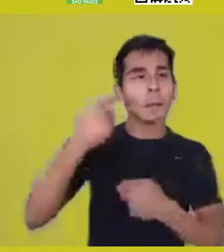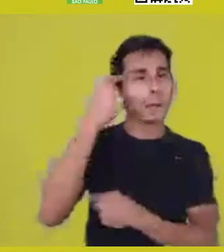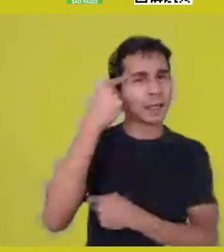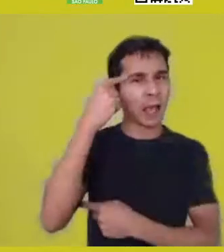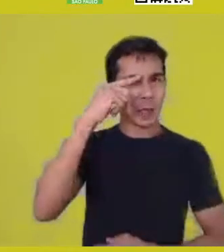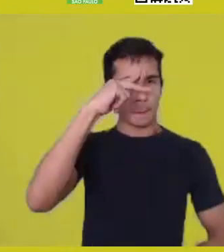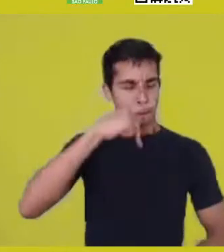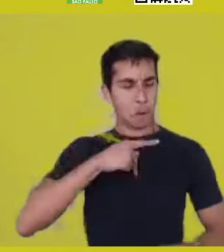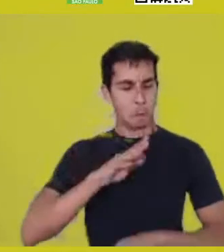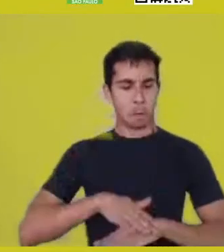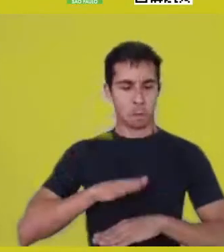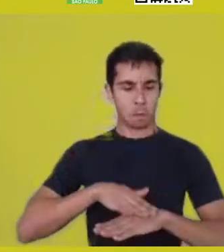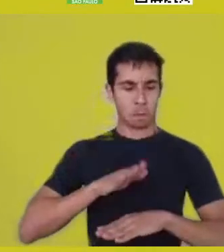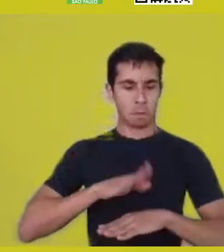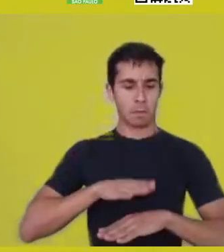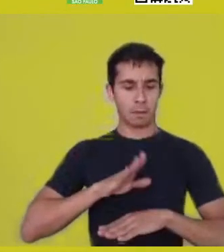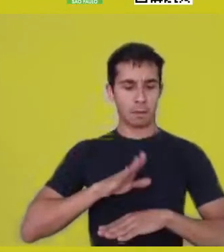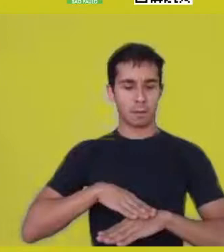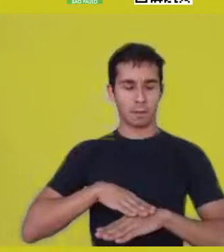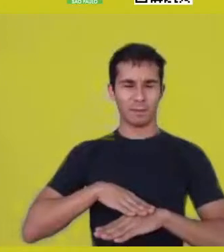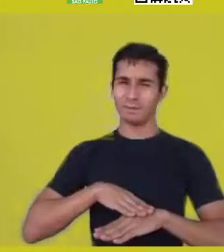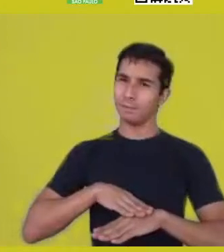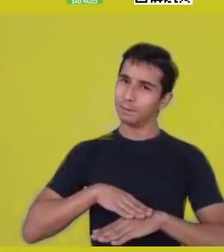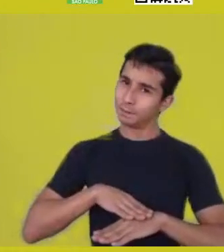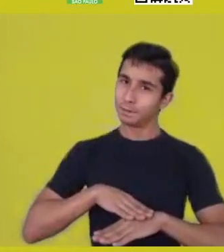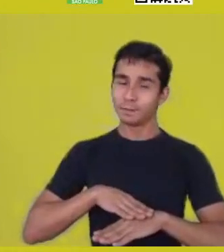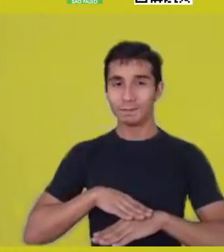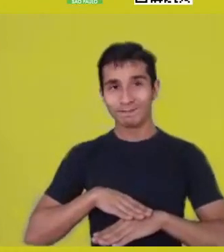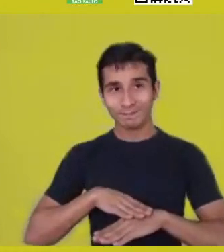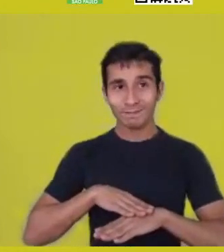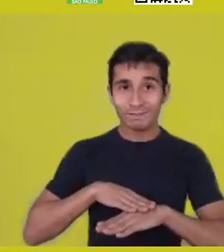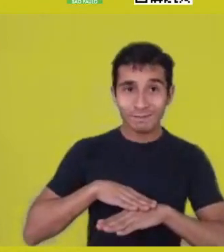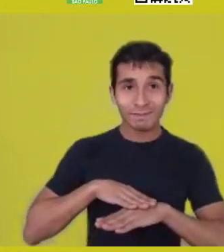entails seeking for a freedom which presupposes itself collective,